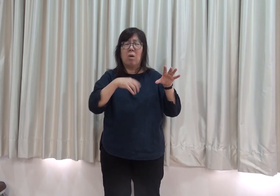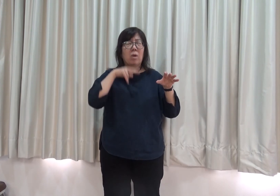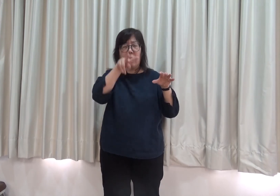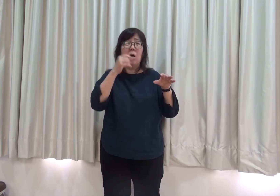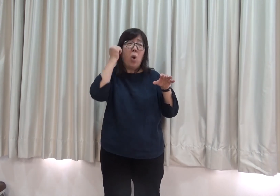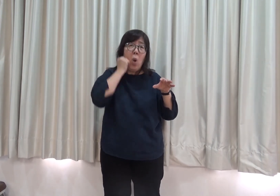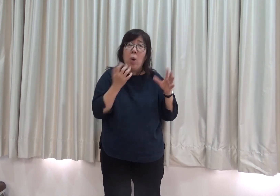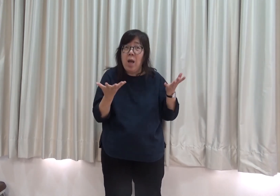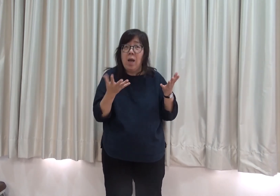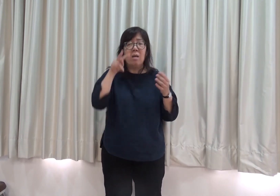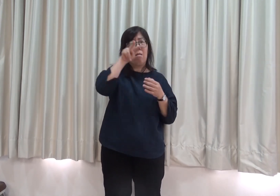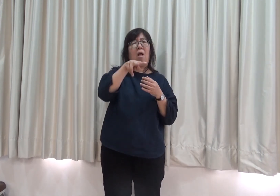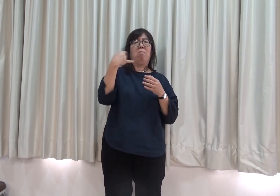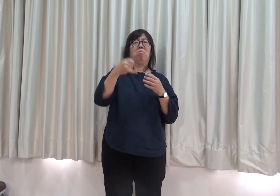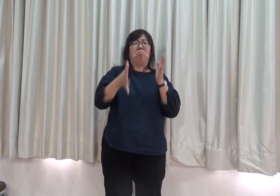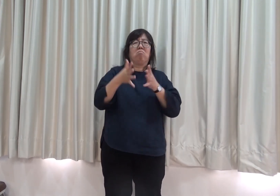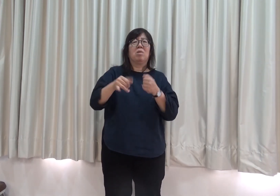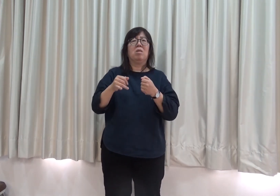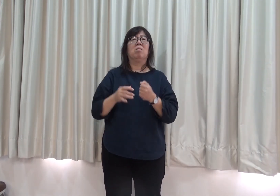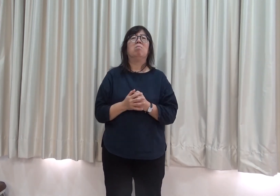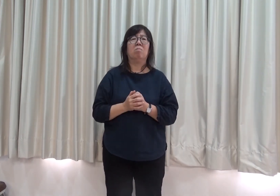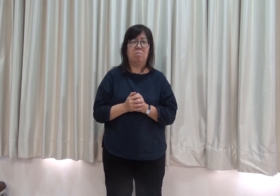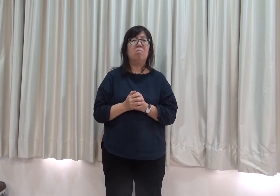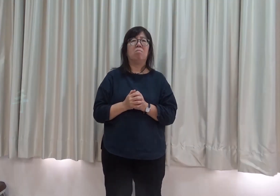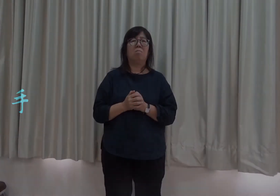Otherwise, I won't be able to see the sign very clearly when I'm old